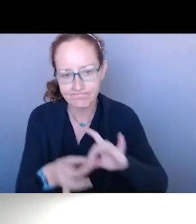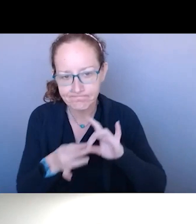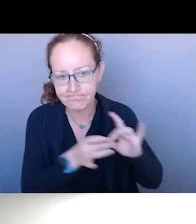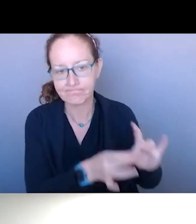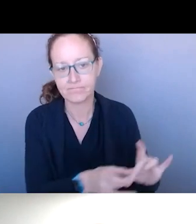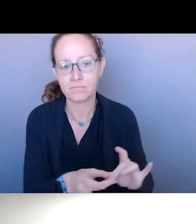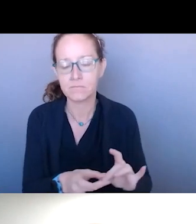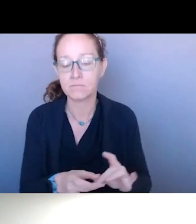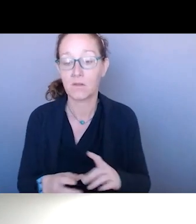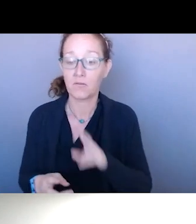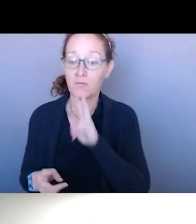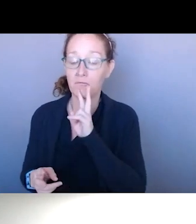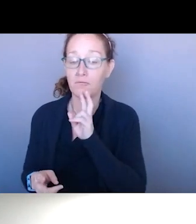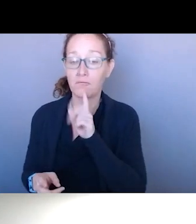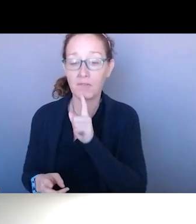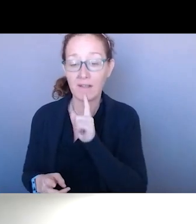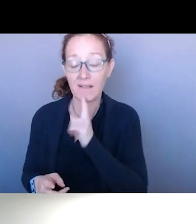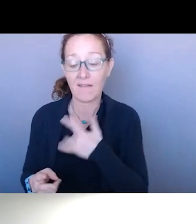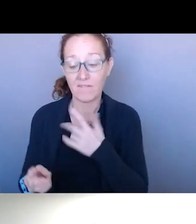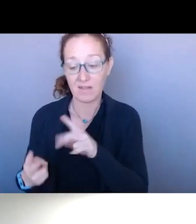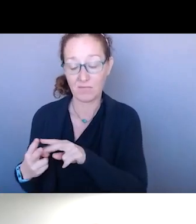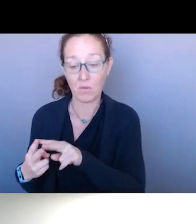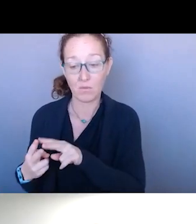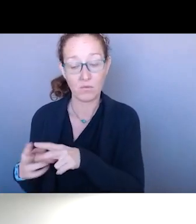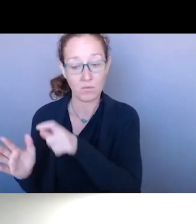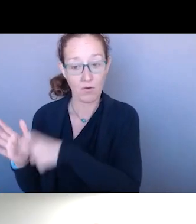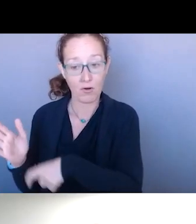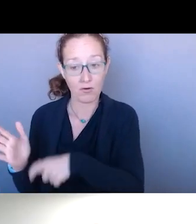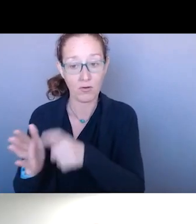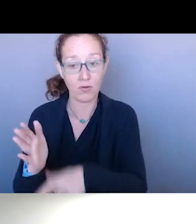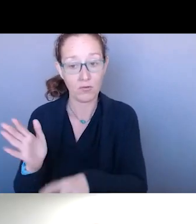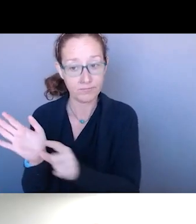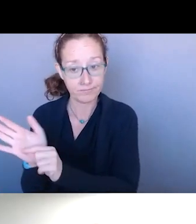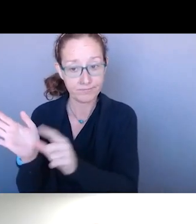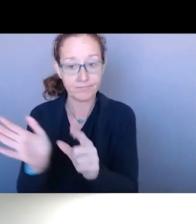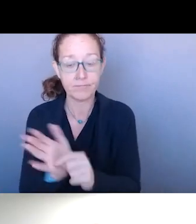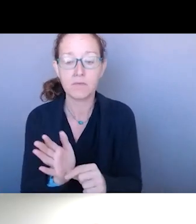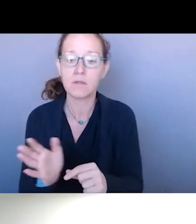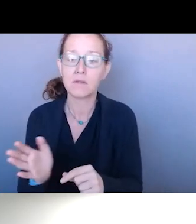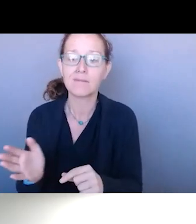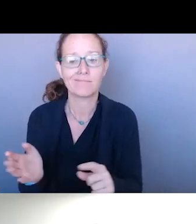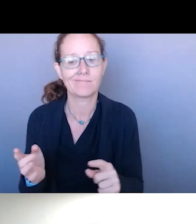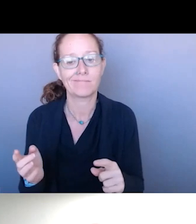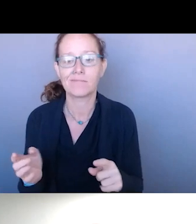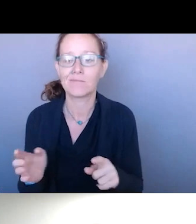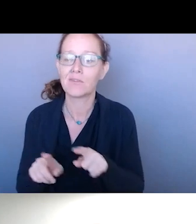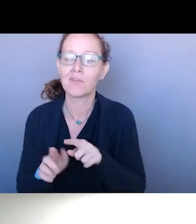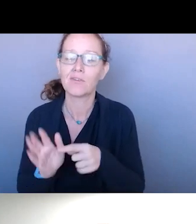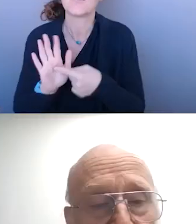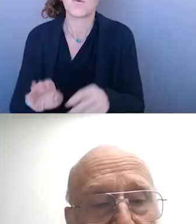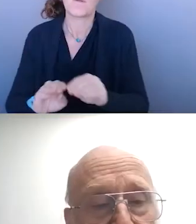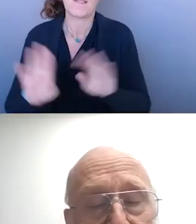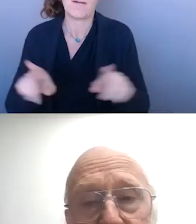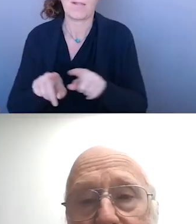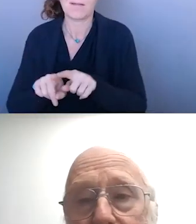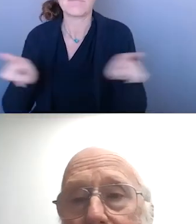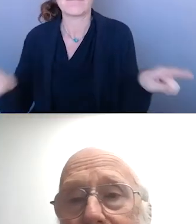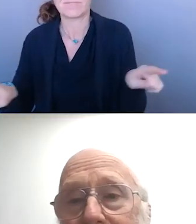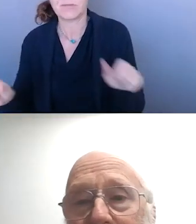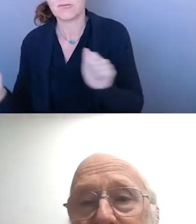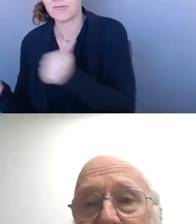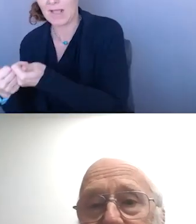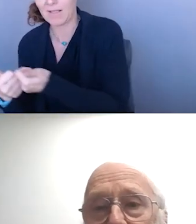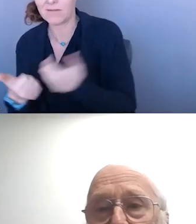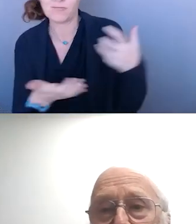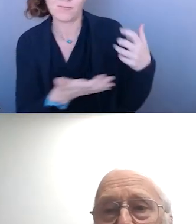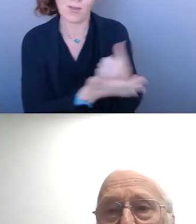JUXTAPOSE OUR CHALLENGES AND OPPORTUNITIES. THANK YOU SO MUCH.